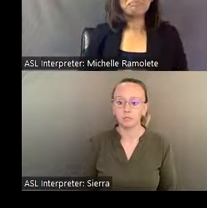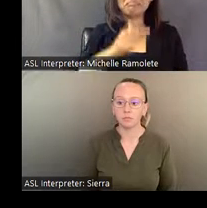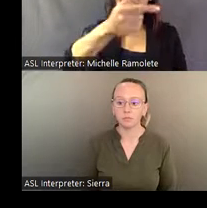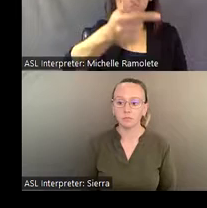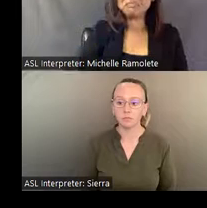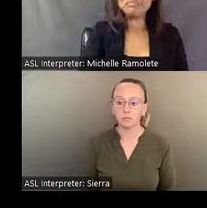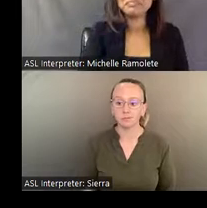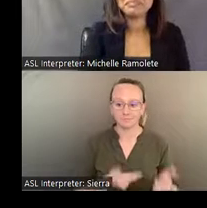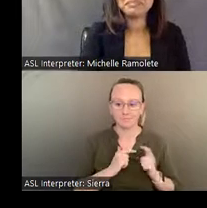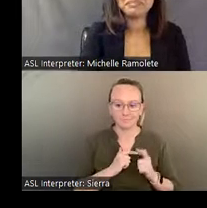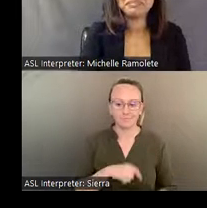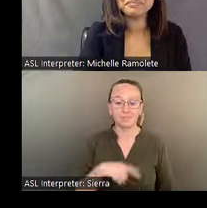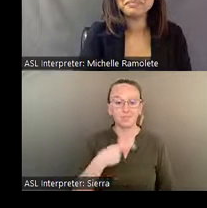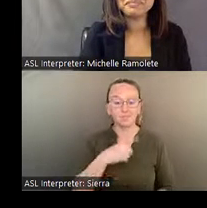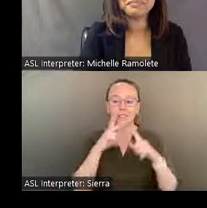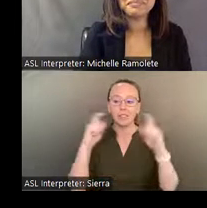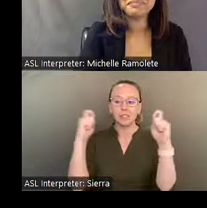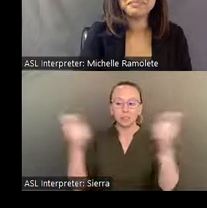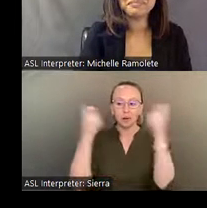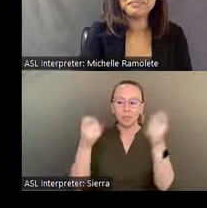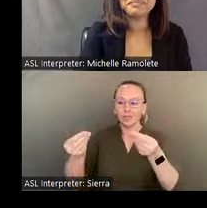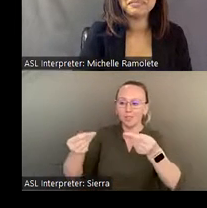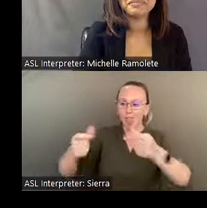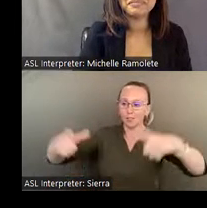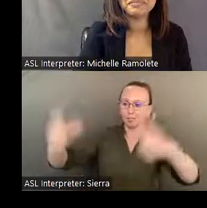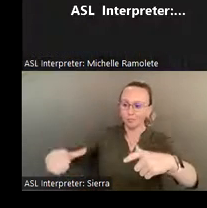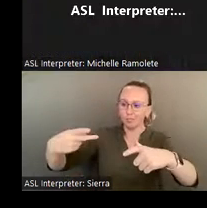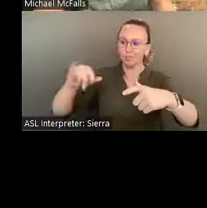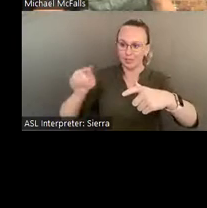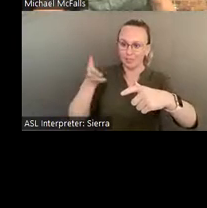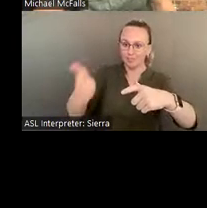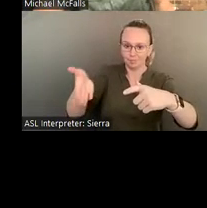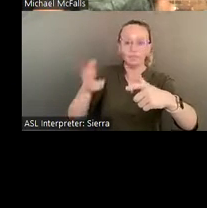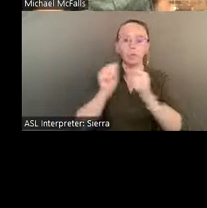This is the ceremonial sandpit at Pasaquan with the well-house pagoda in the background,